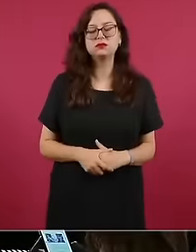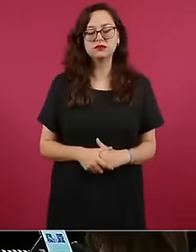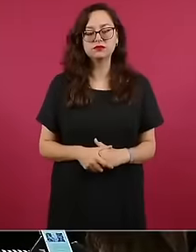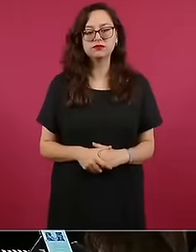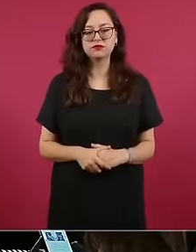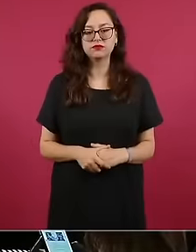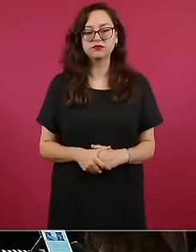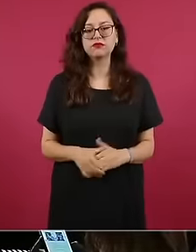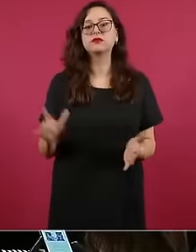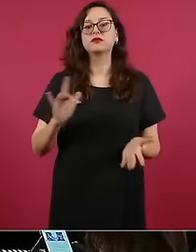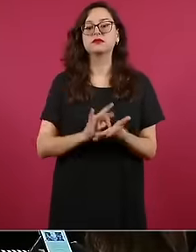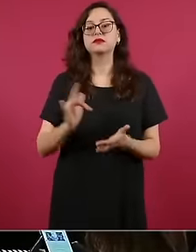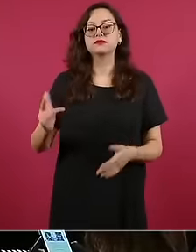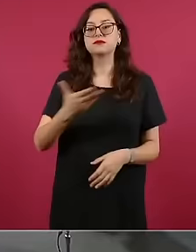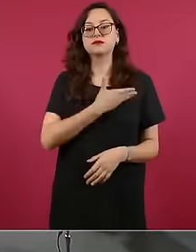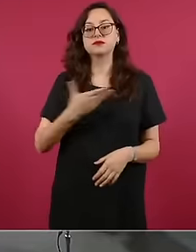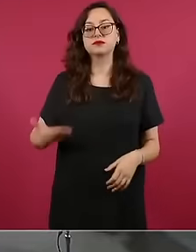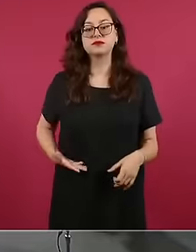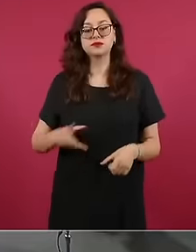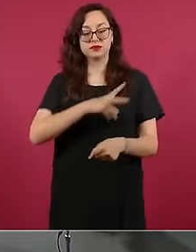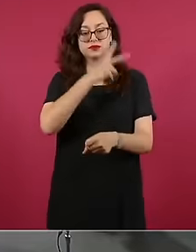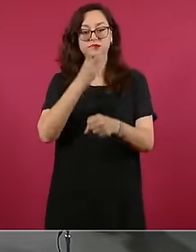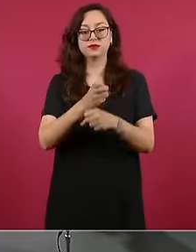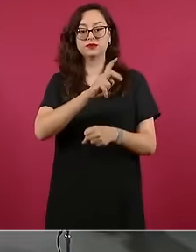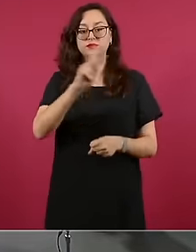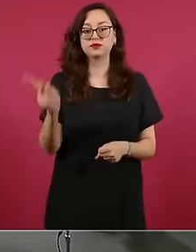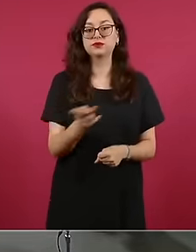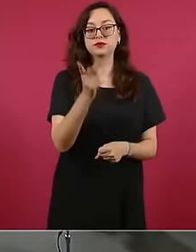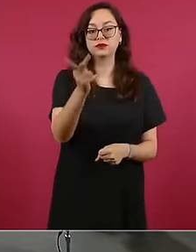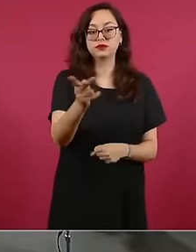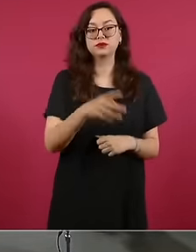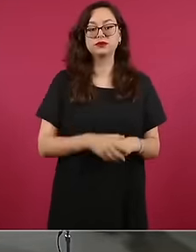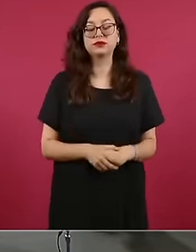Thank you president and as a second question Eh I had the opportunity to interview the secretary